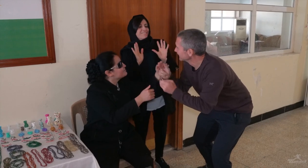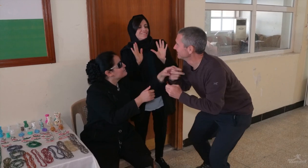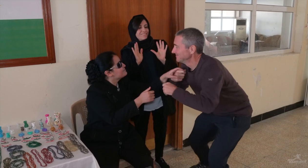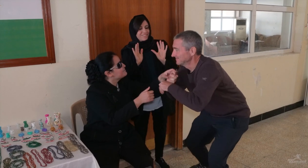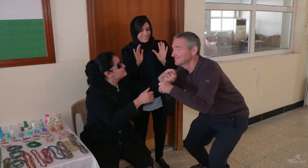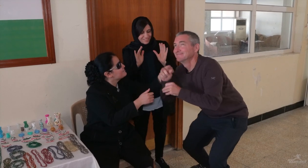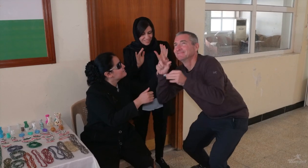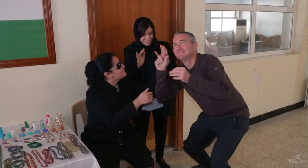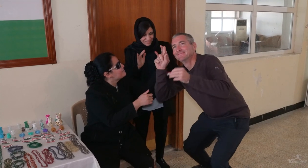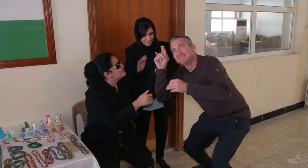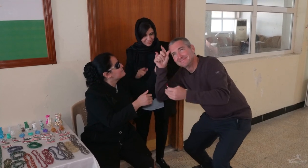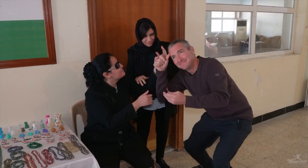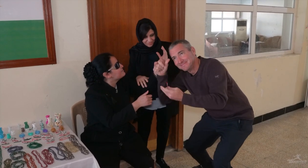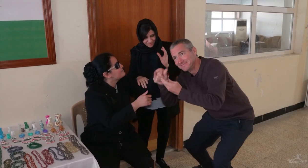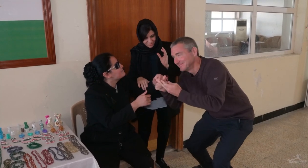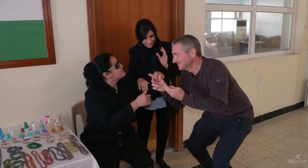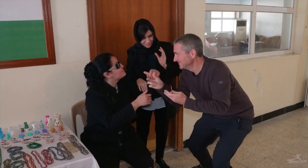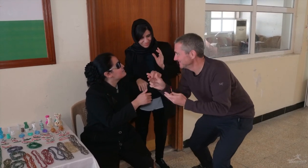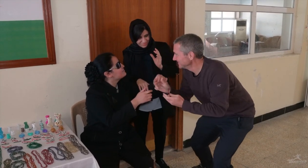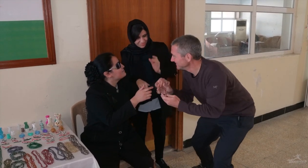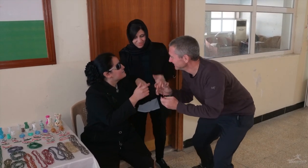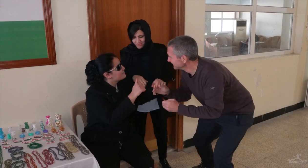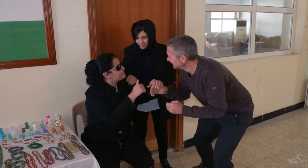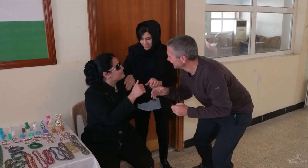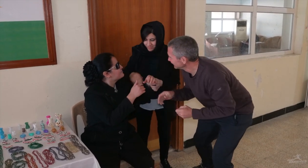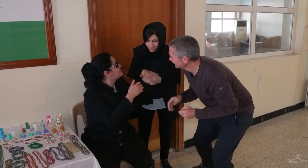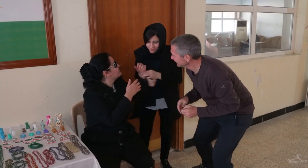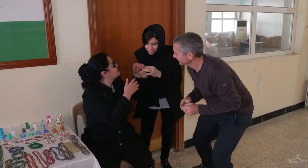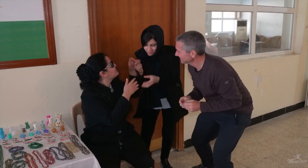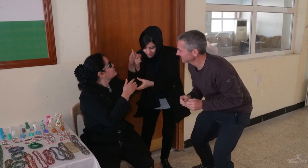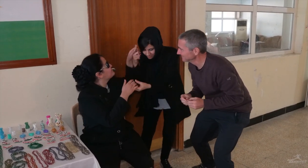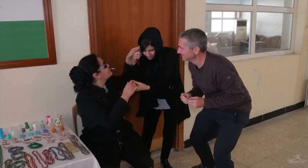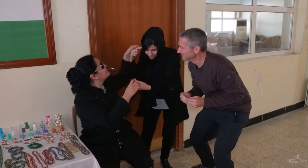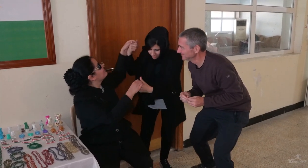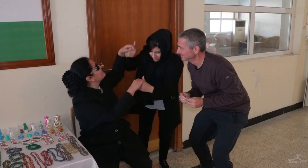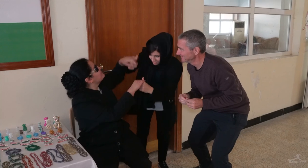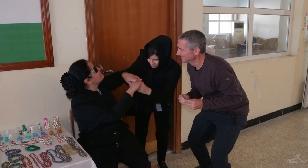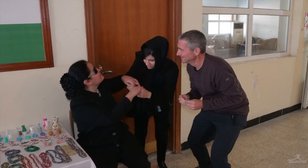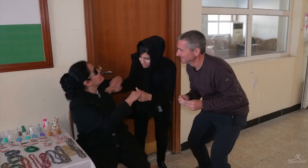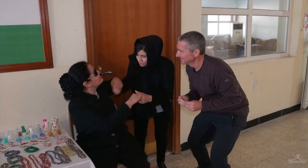Ok, It's an honor to accept your gift. I will put it in my home office and remember her. (interpreting in Arabic)